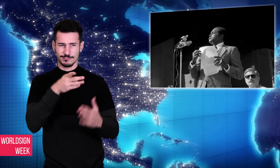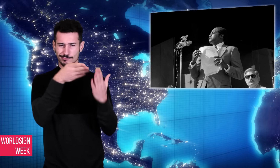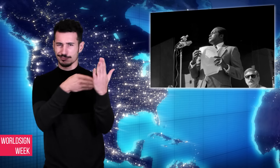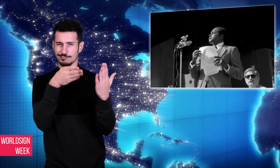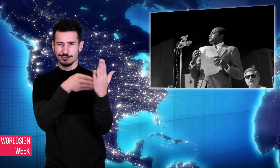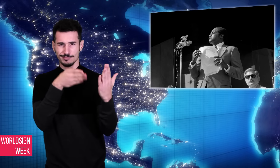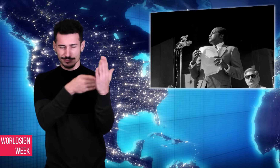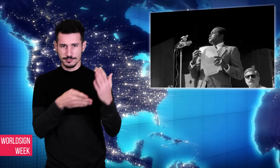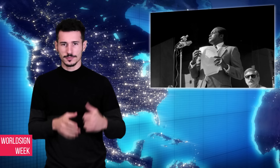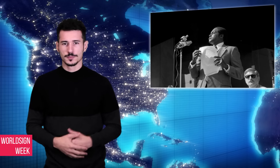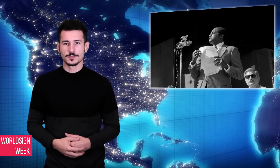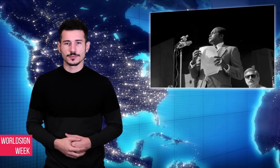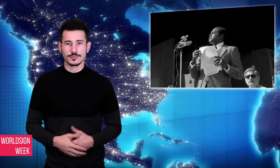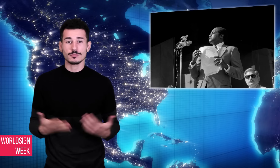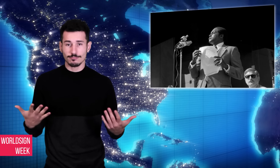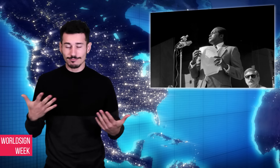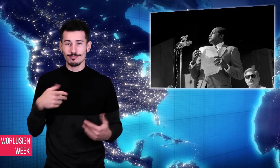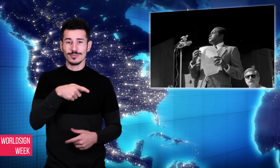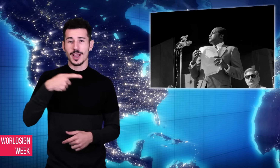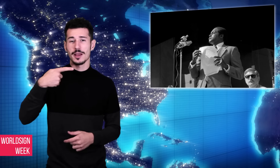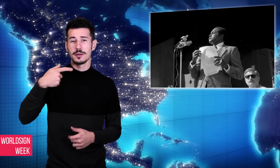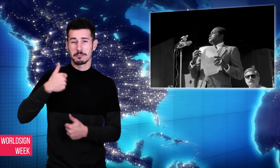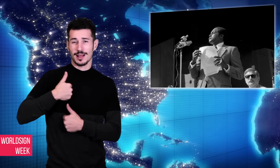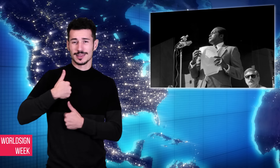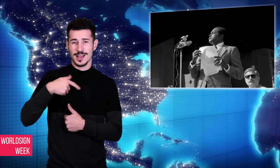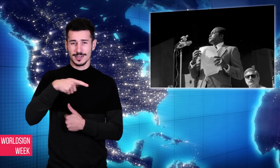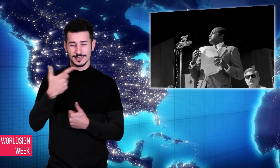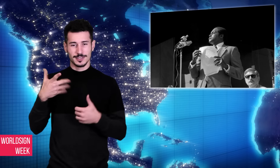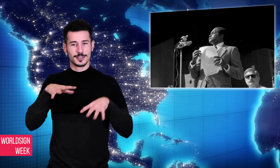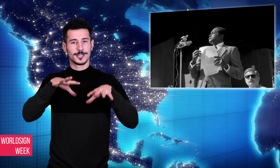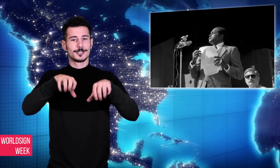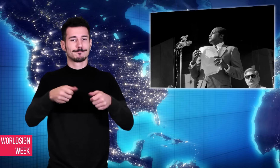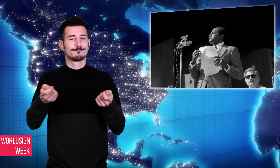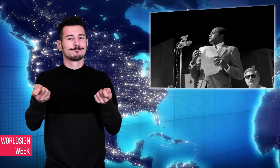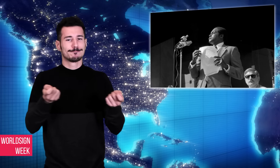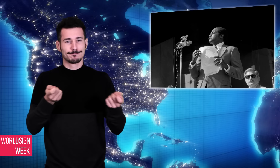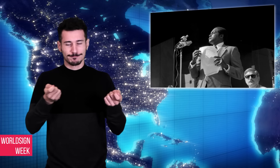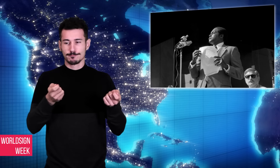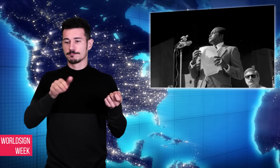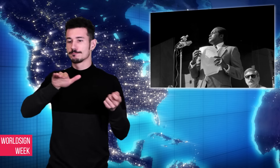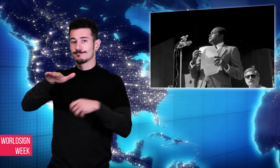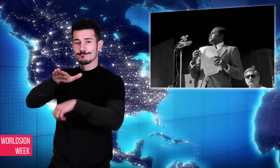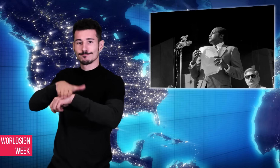demanded he resign or face impeachment.